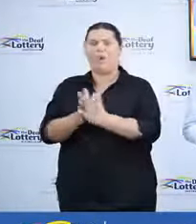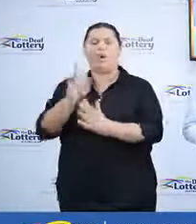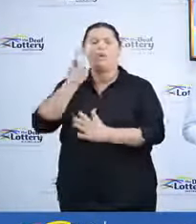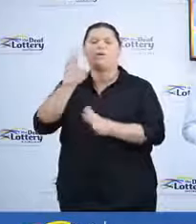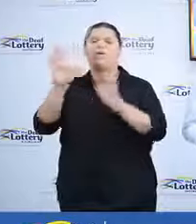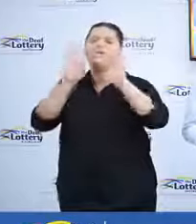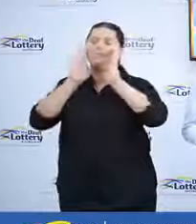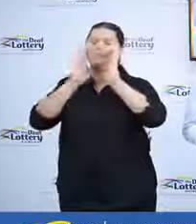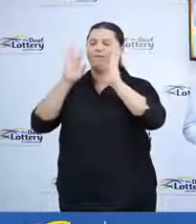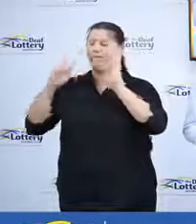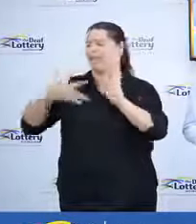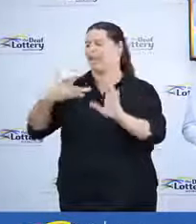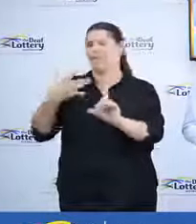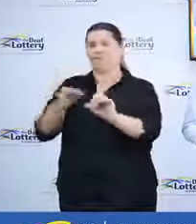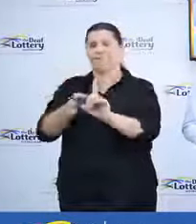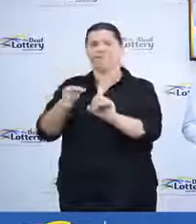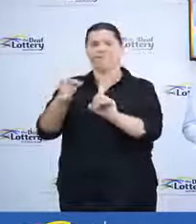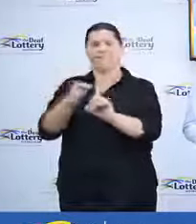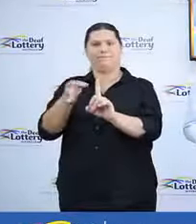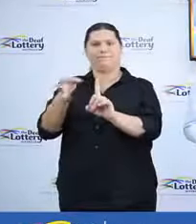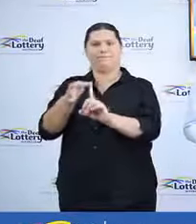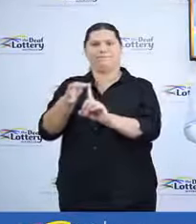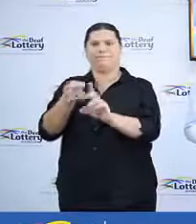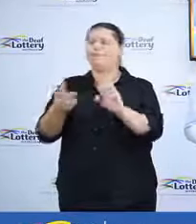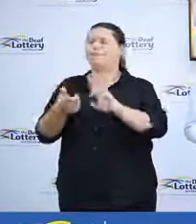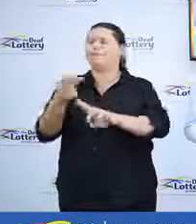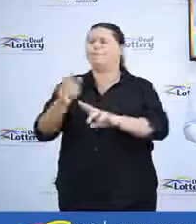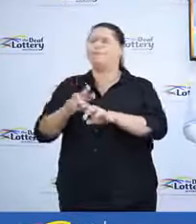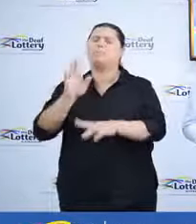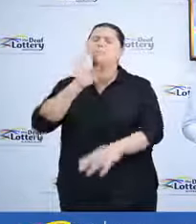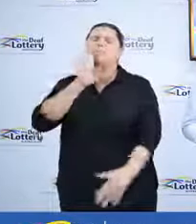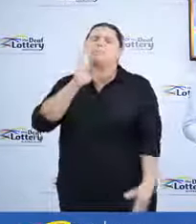for the live update. And if you miss any of our live announcements you can head